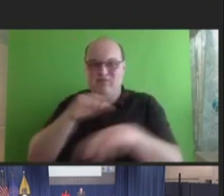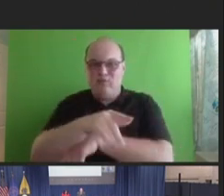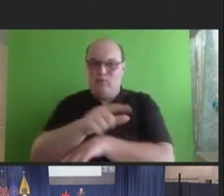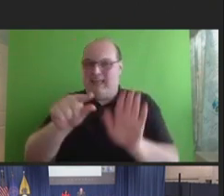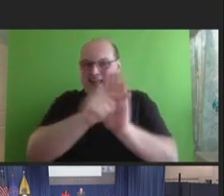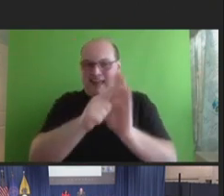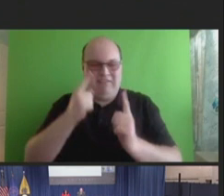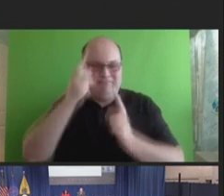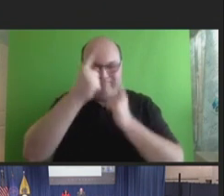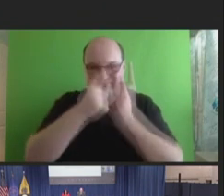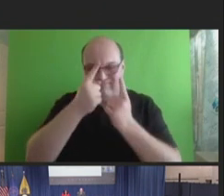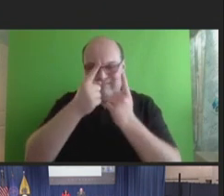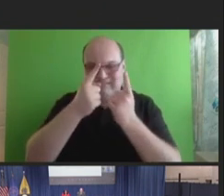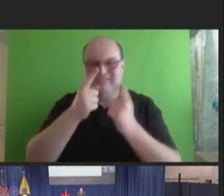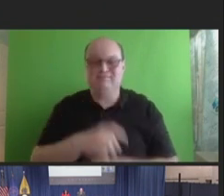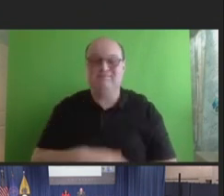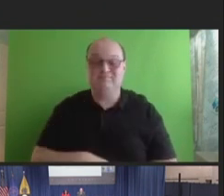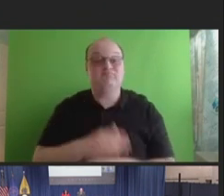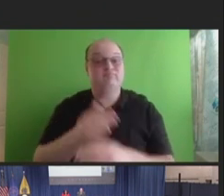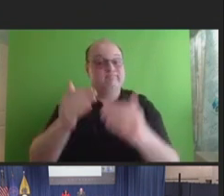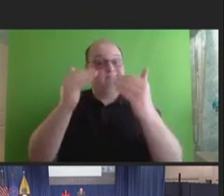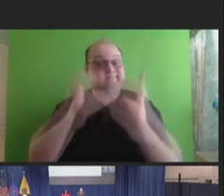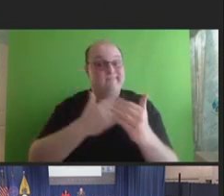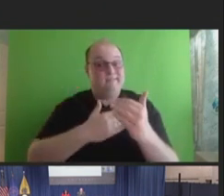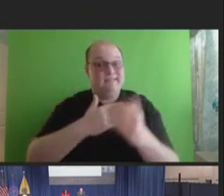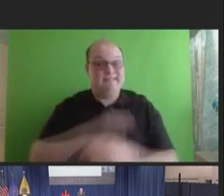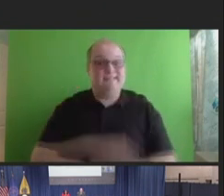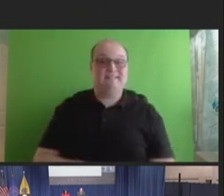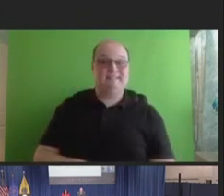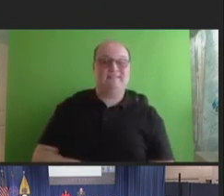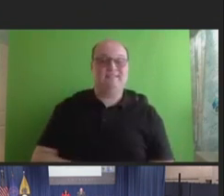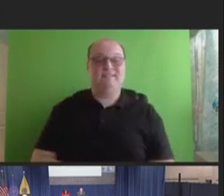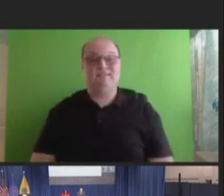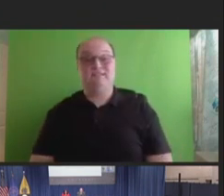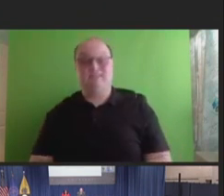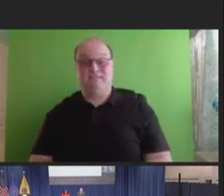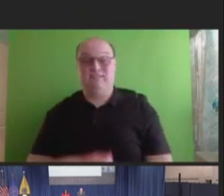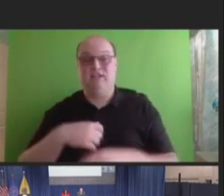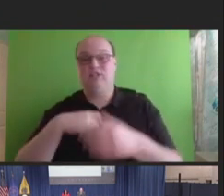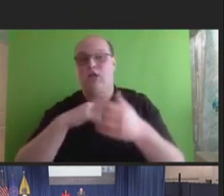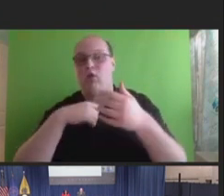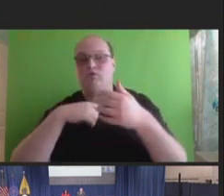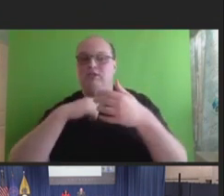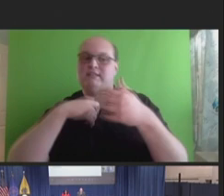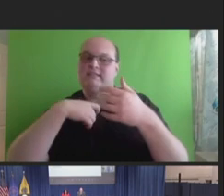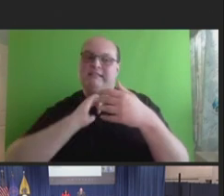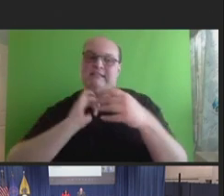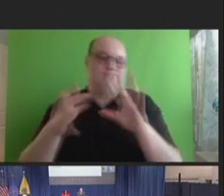Next slide, please. So, quick disclaimers here. I am certainly not speaking for Oregon